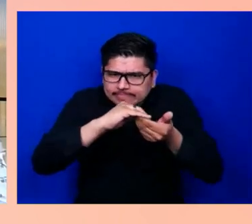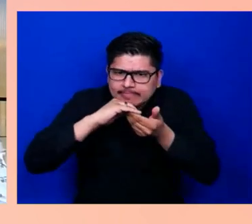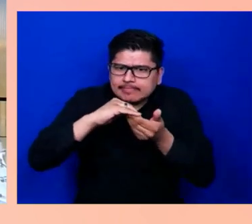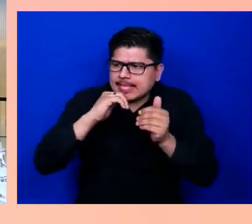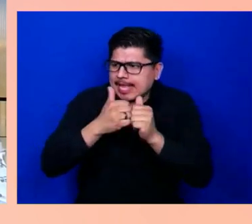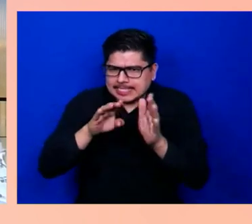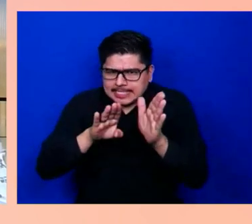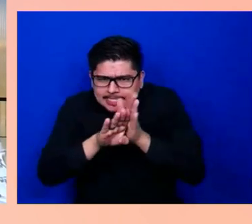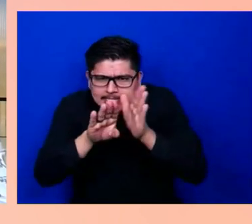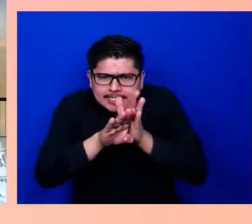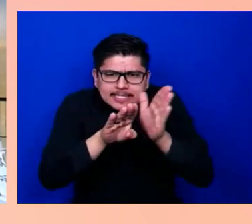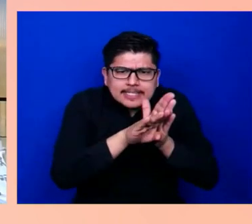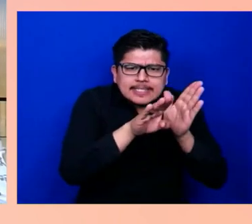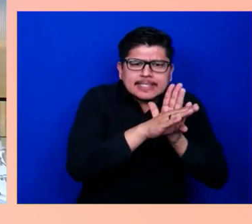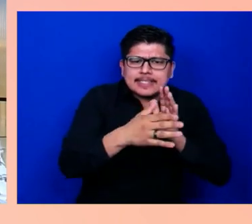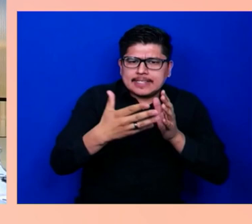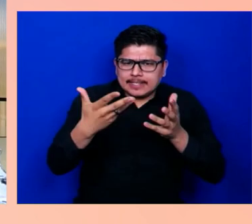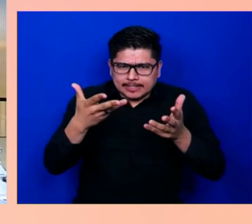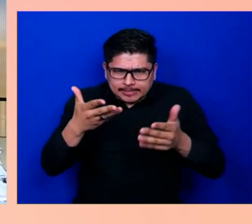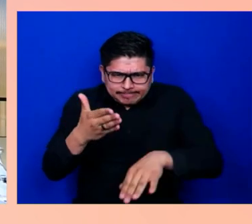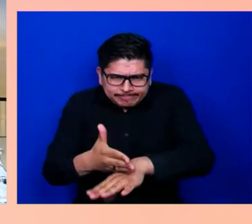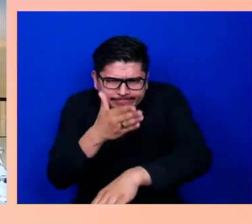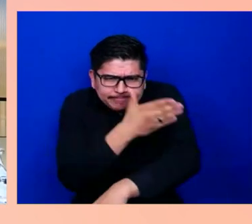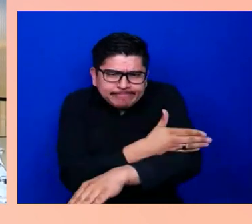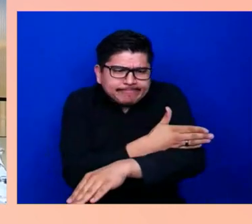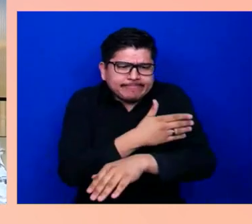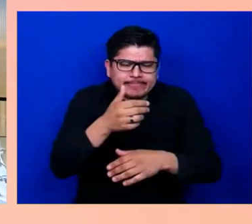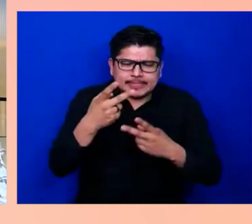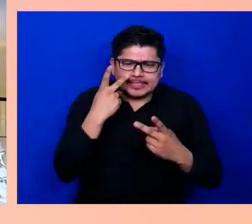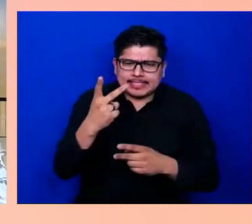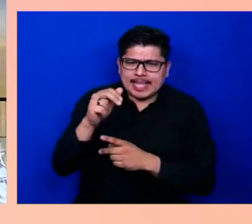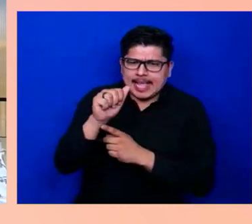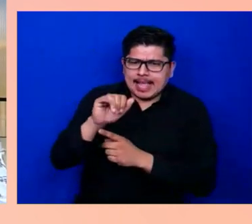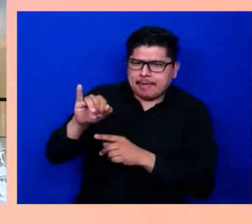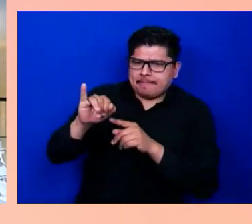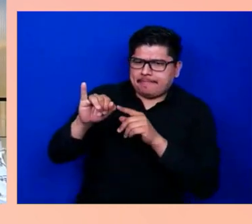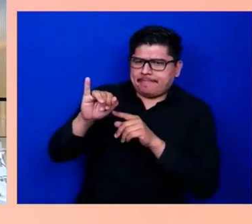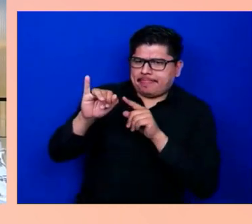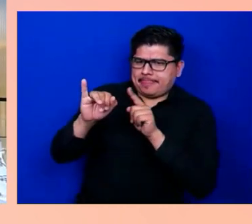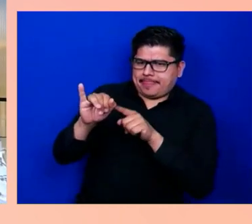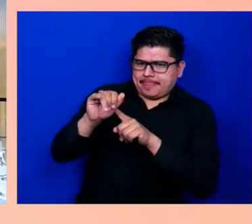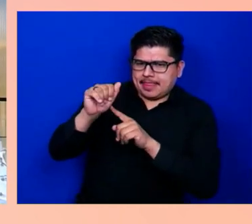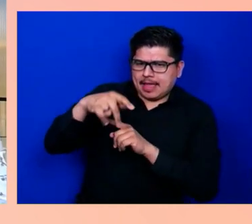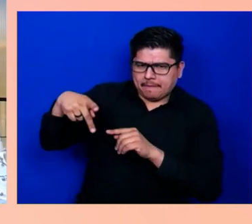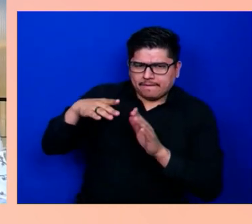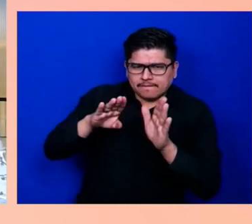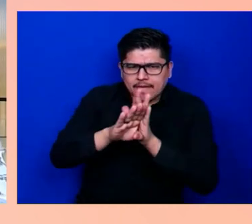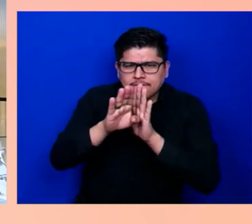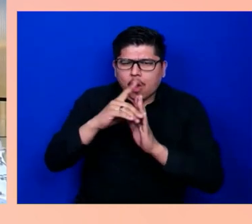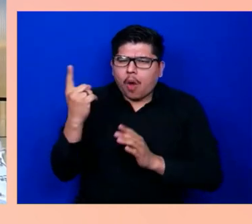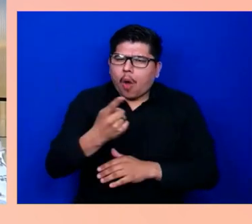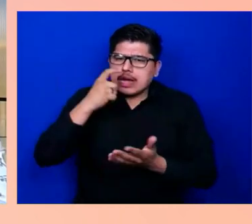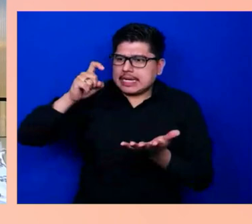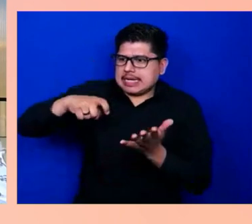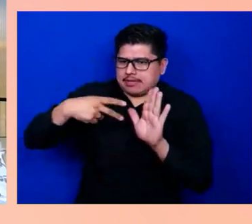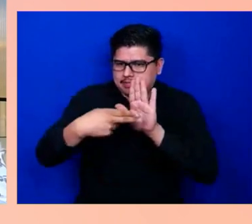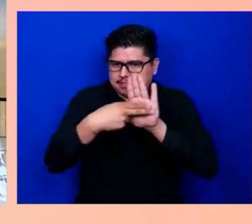the Seeing AI app, as well as developing the "Always Read the Label" campaign that you just saw, we actually consulted with members of